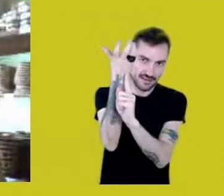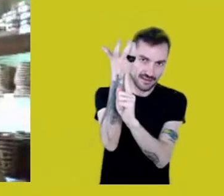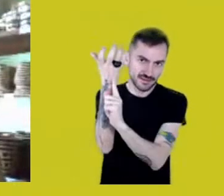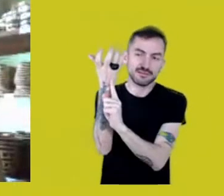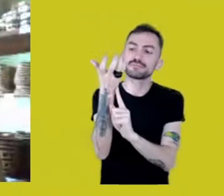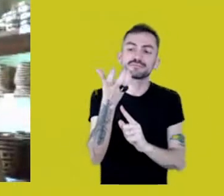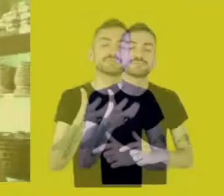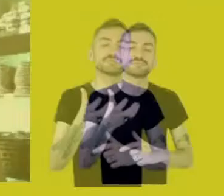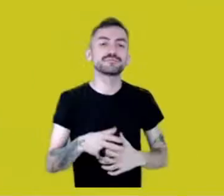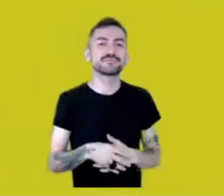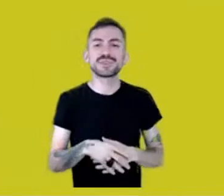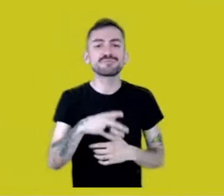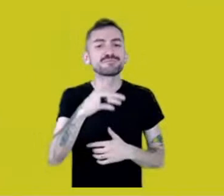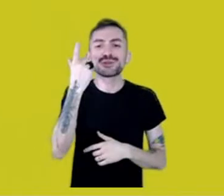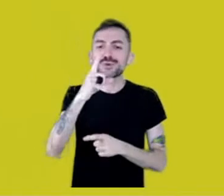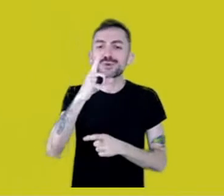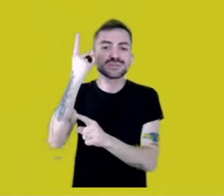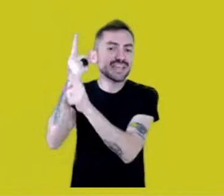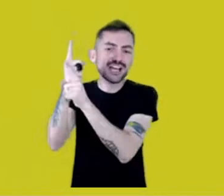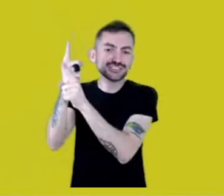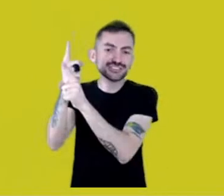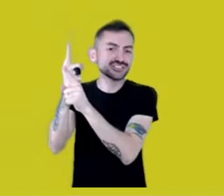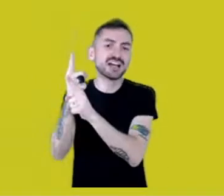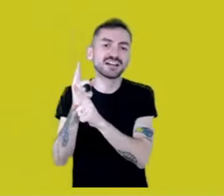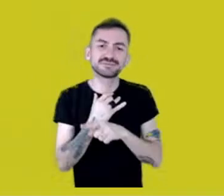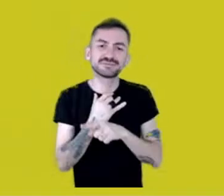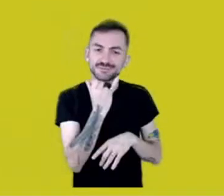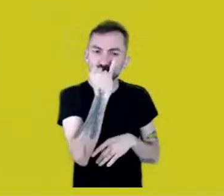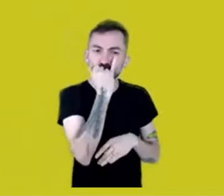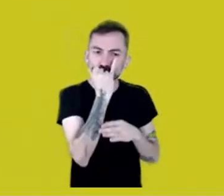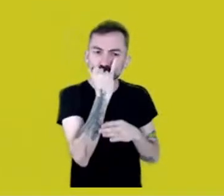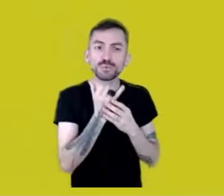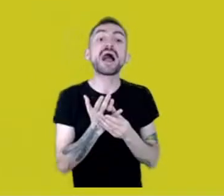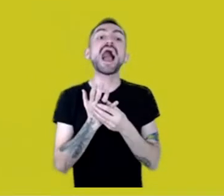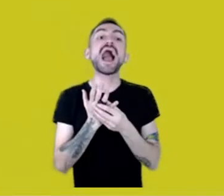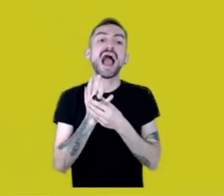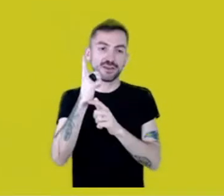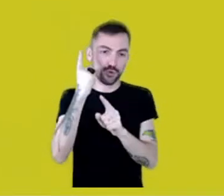But I can’t open it now. -Something’s come up.